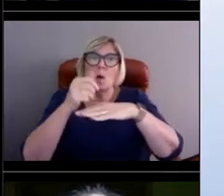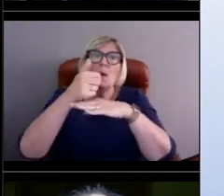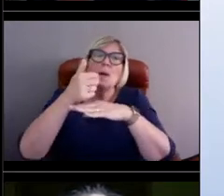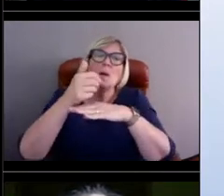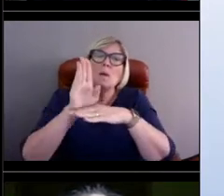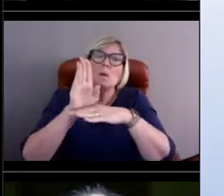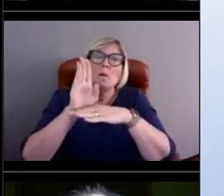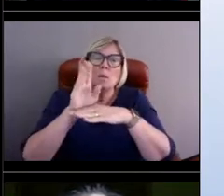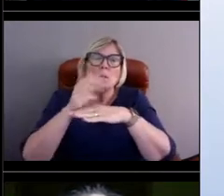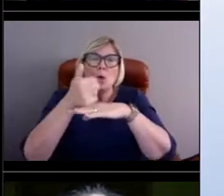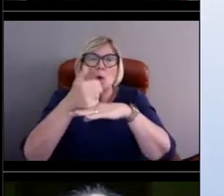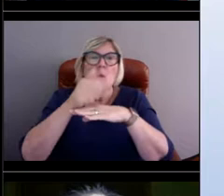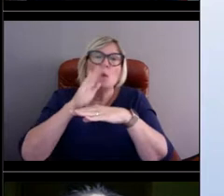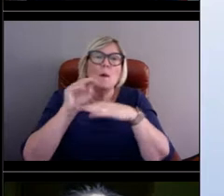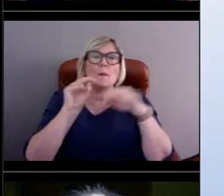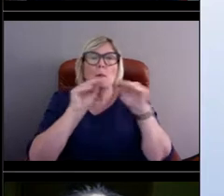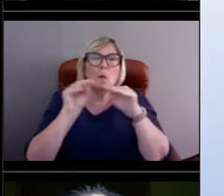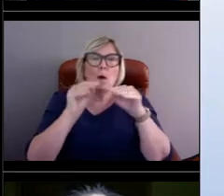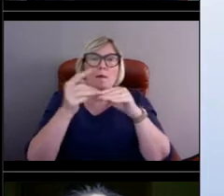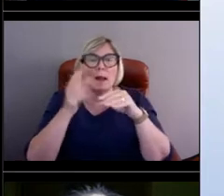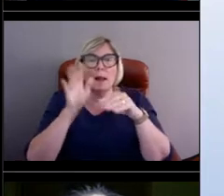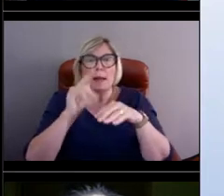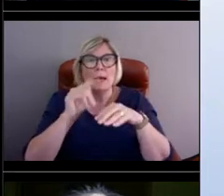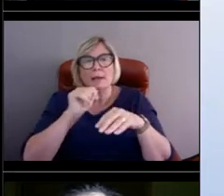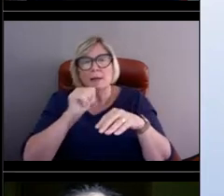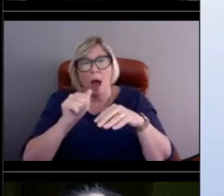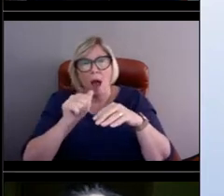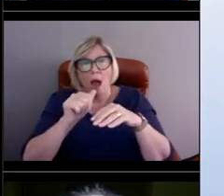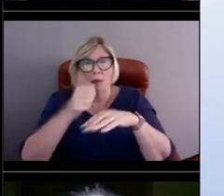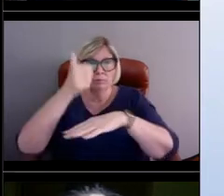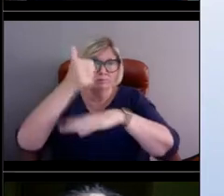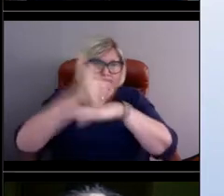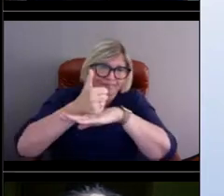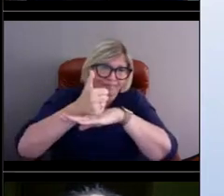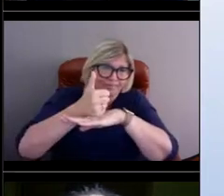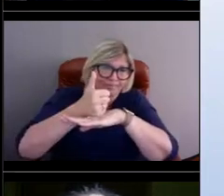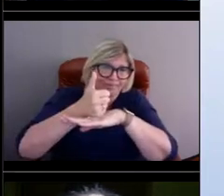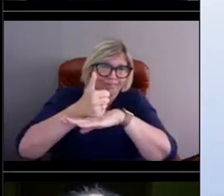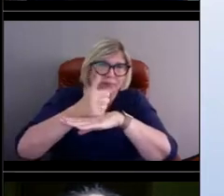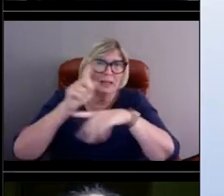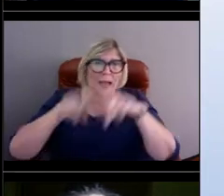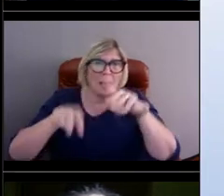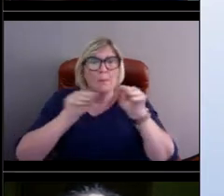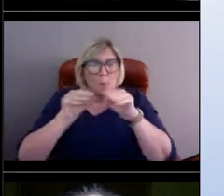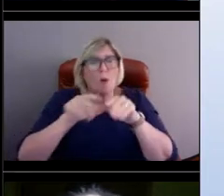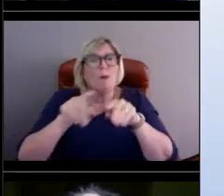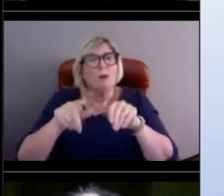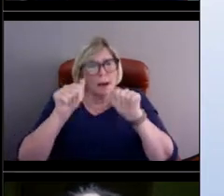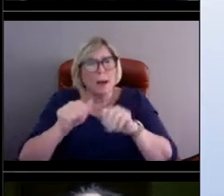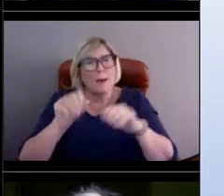so they're not really tightly anchored to the sea floor. So they they're able to move as the high waves